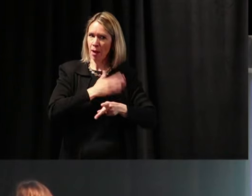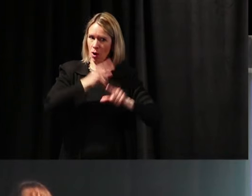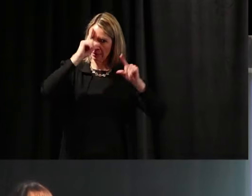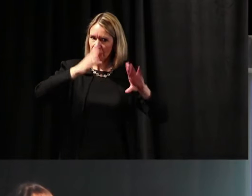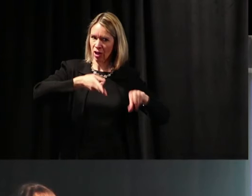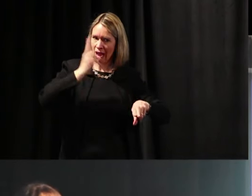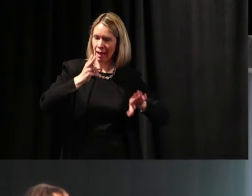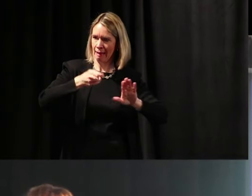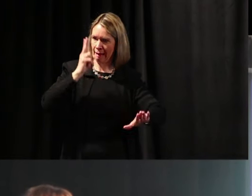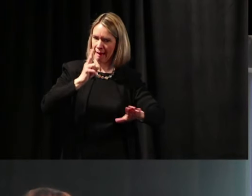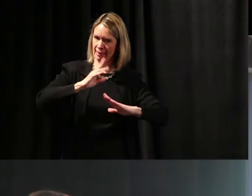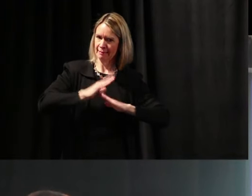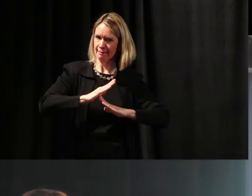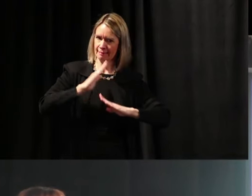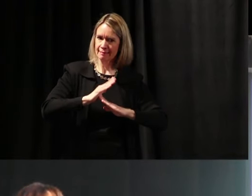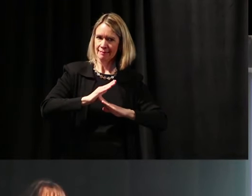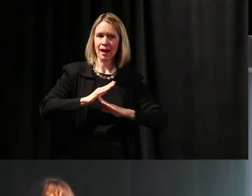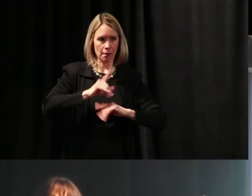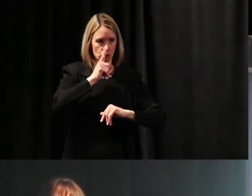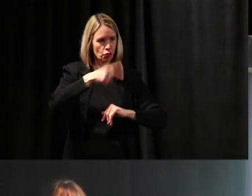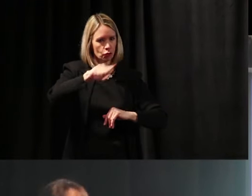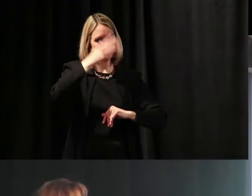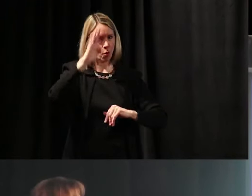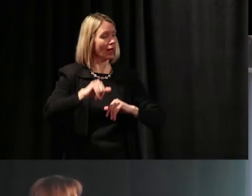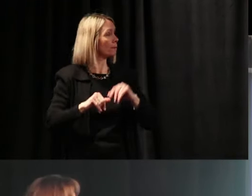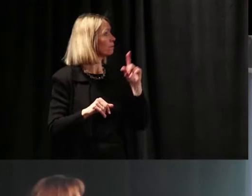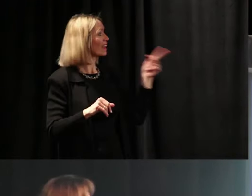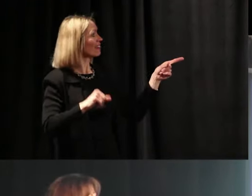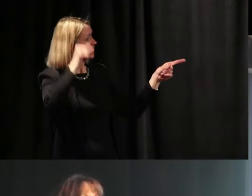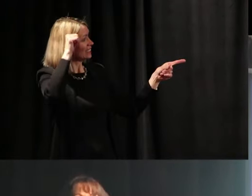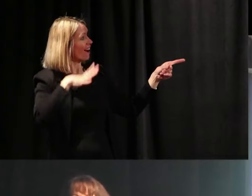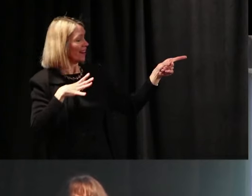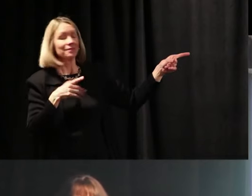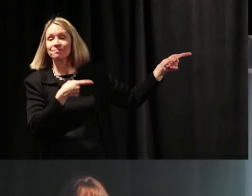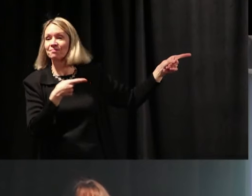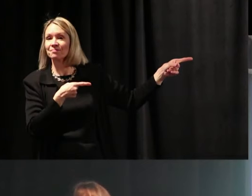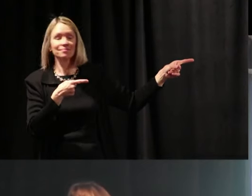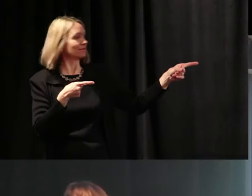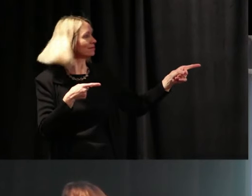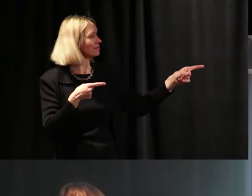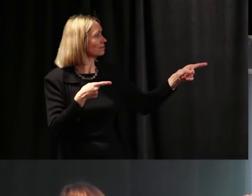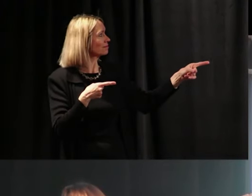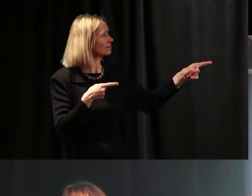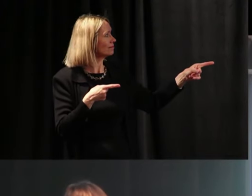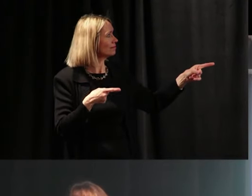and I'm sure you've heard that before. This guy, Yong Zhao, I love it.